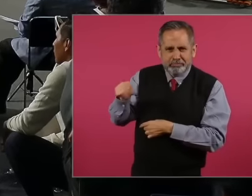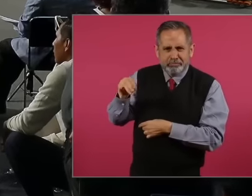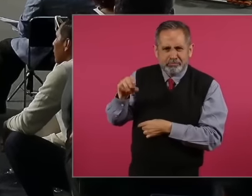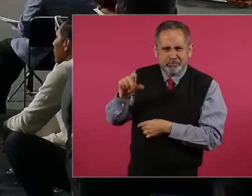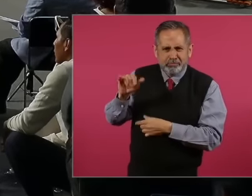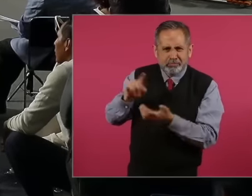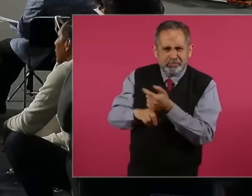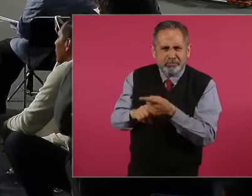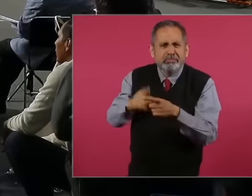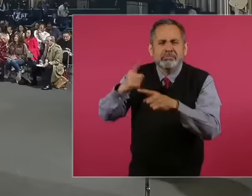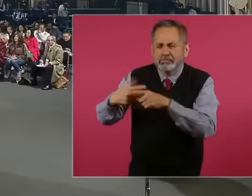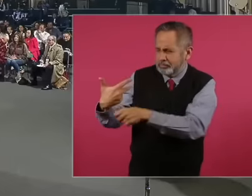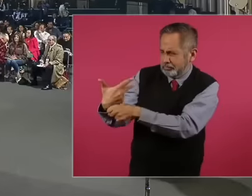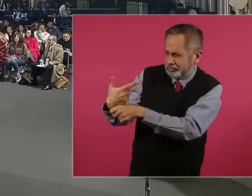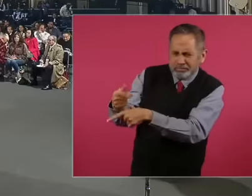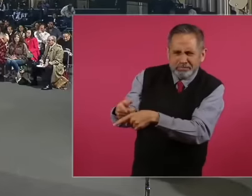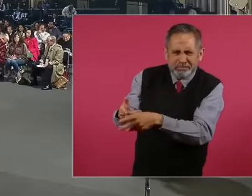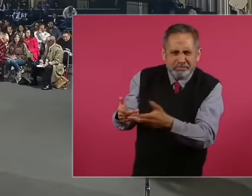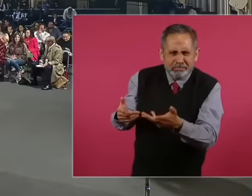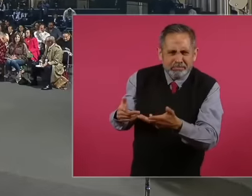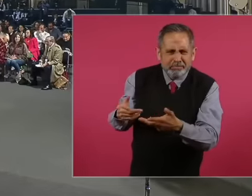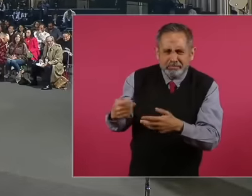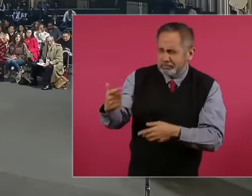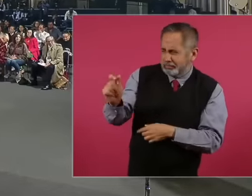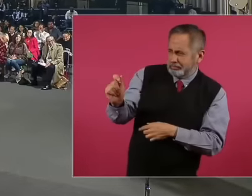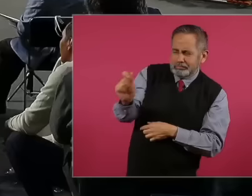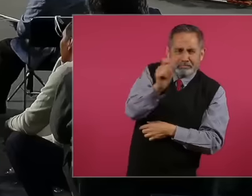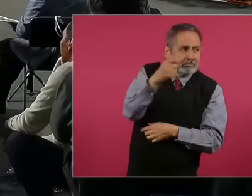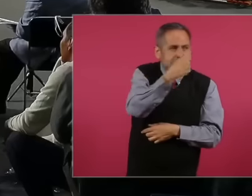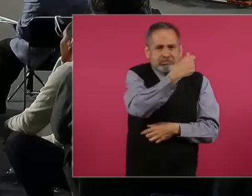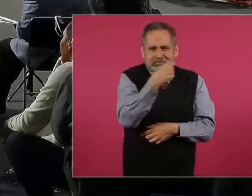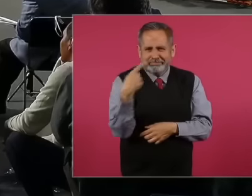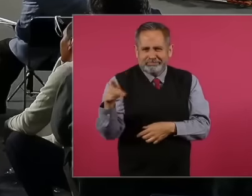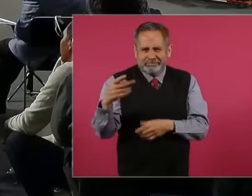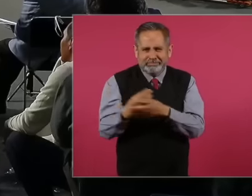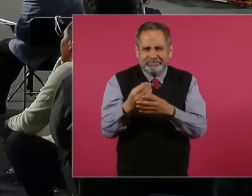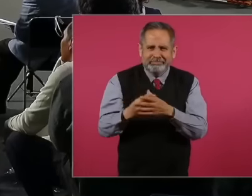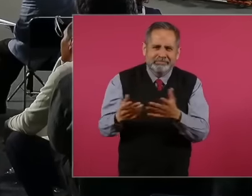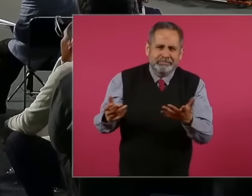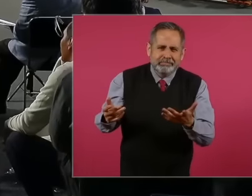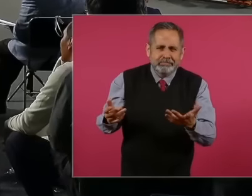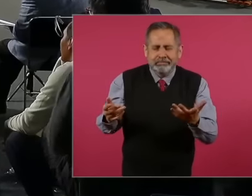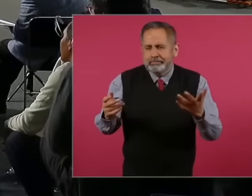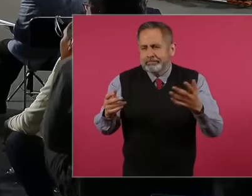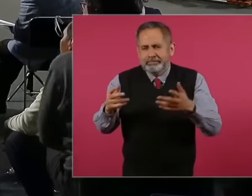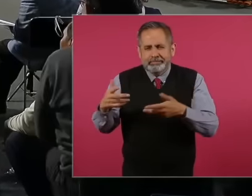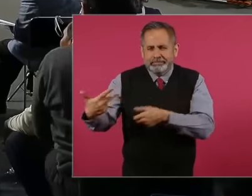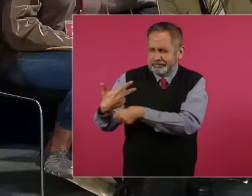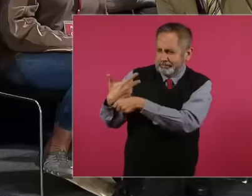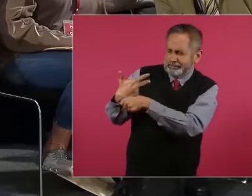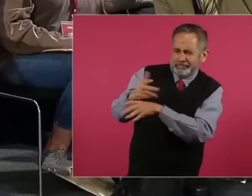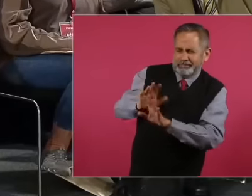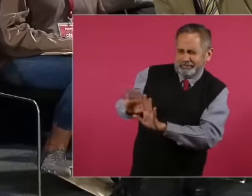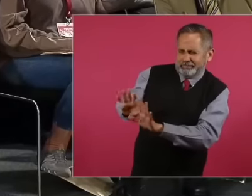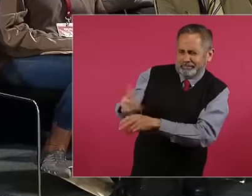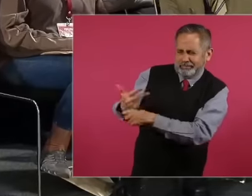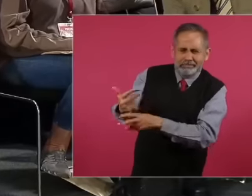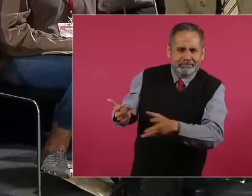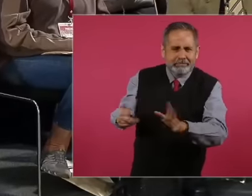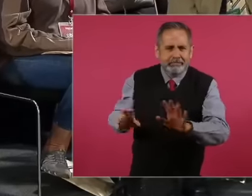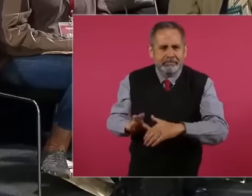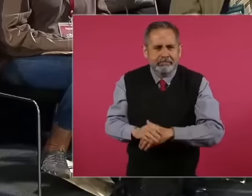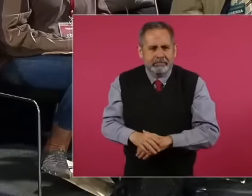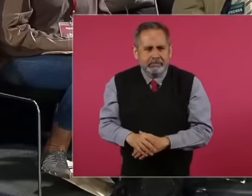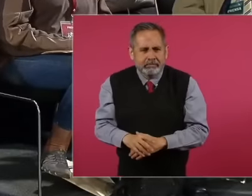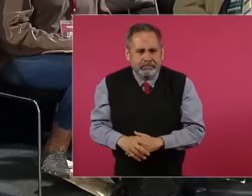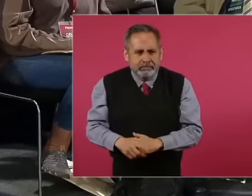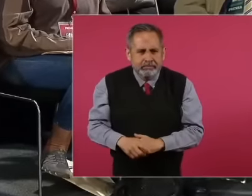wants to record you? well the joke is that